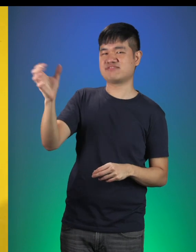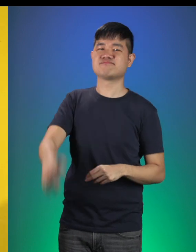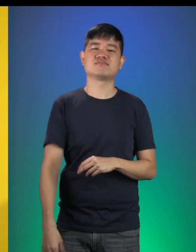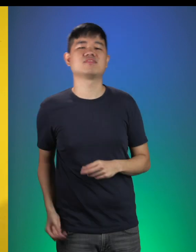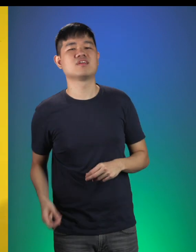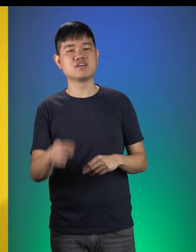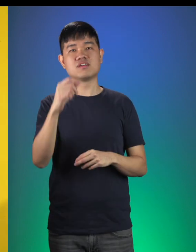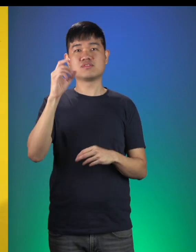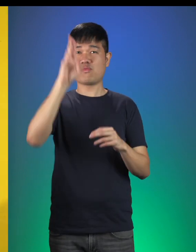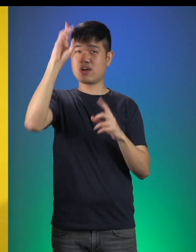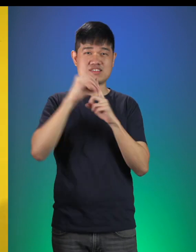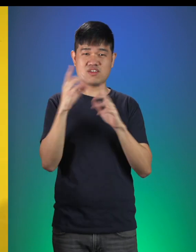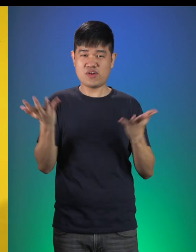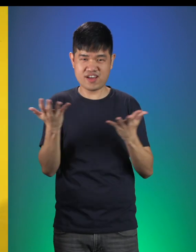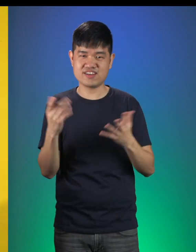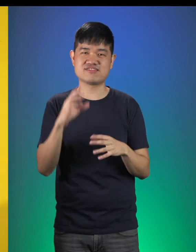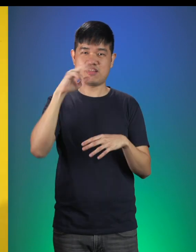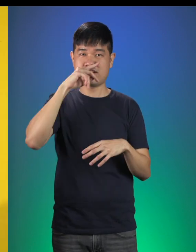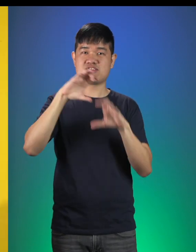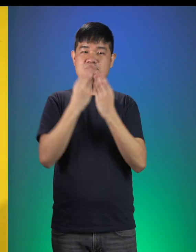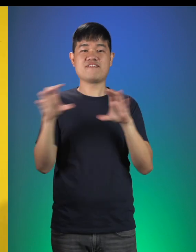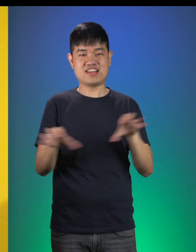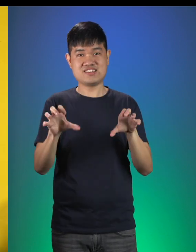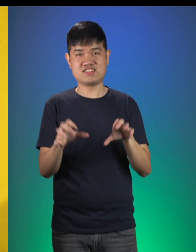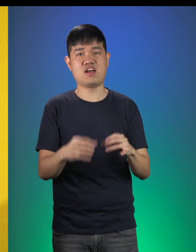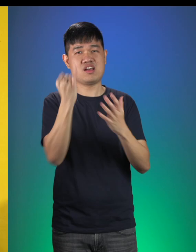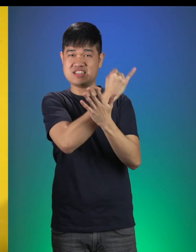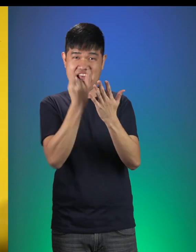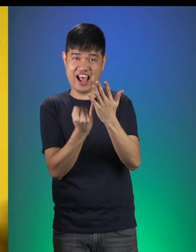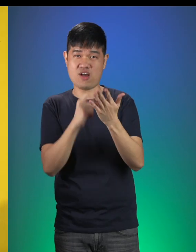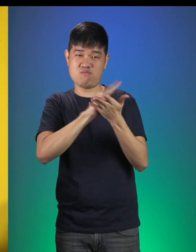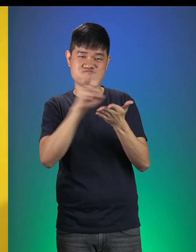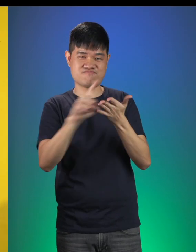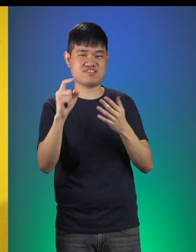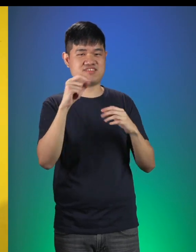For more updates on Kids Club activities as well as our new weekly arts and craft projects,